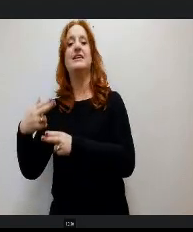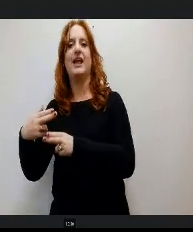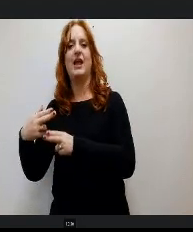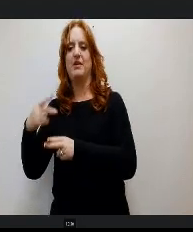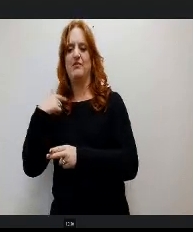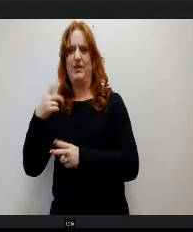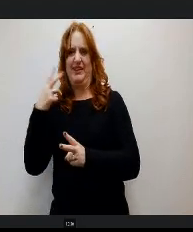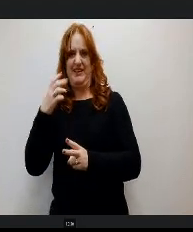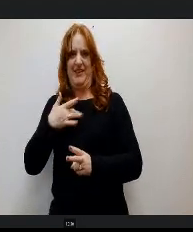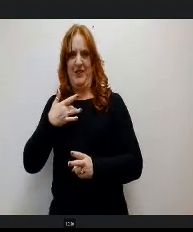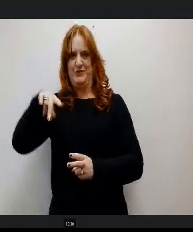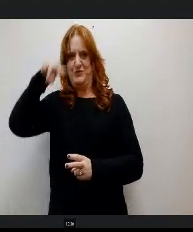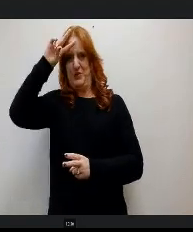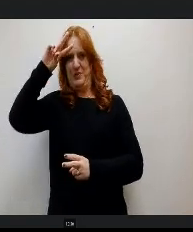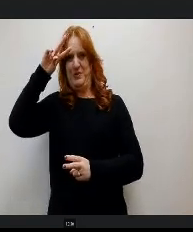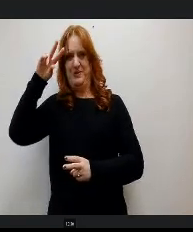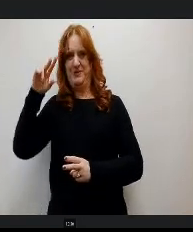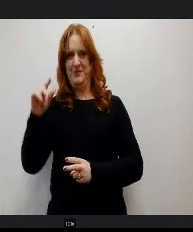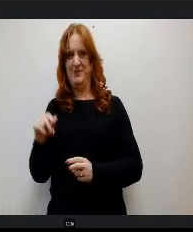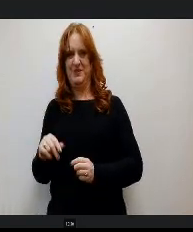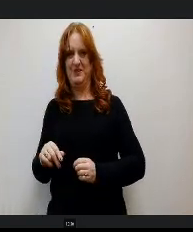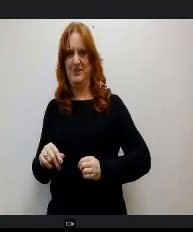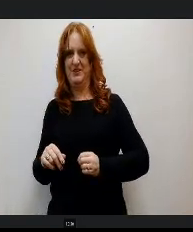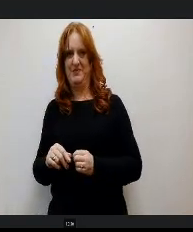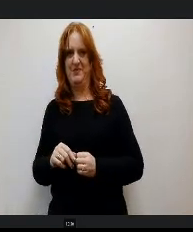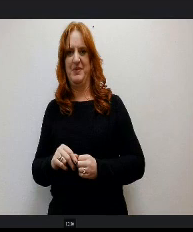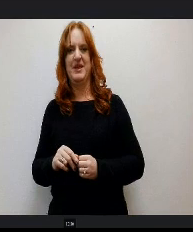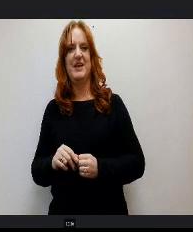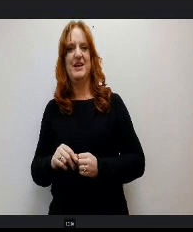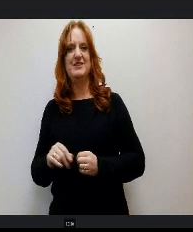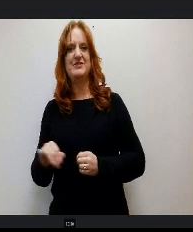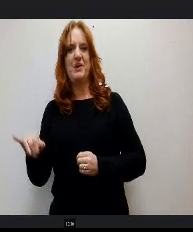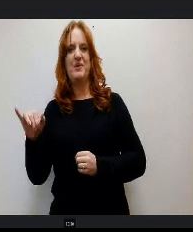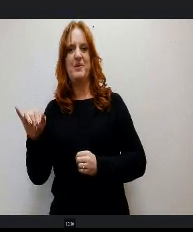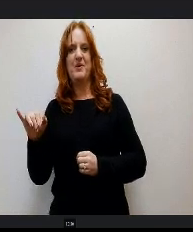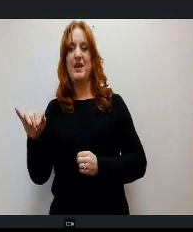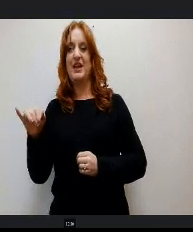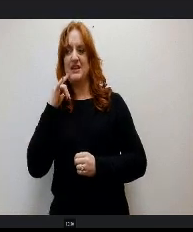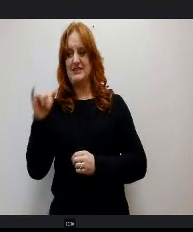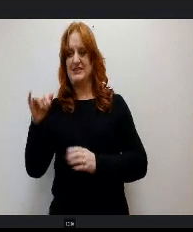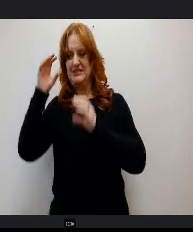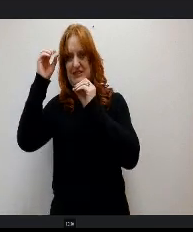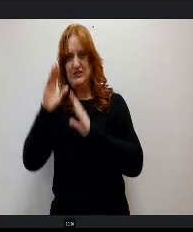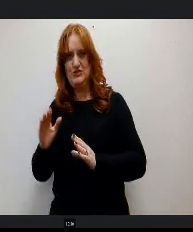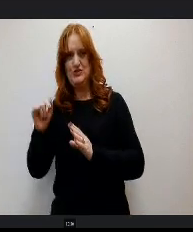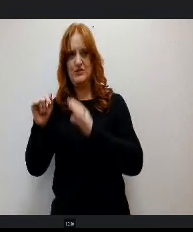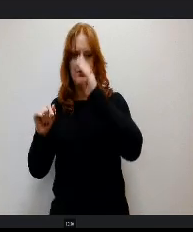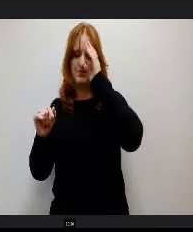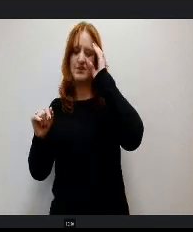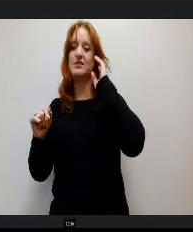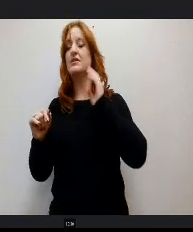And more importantly, he had a solution This teacher proceeded to work with him from the basics, learning